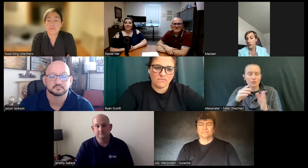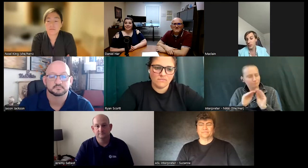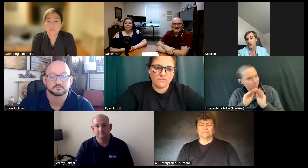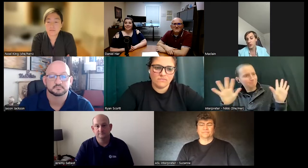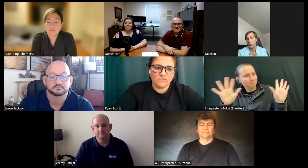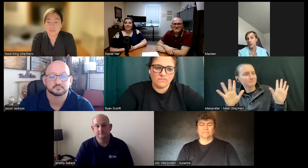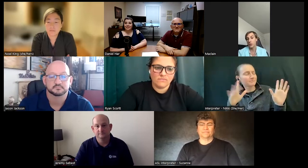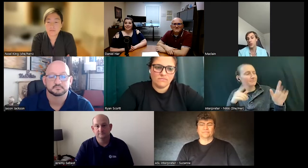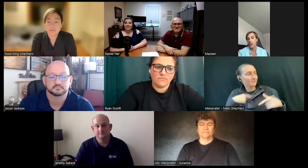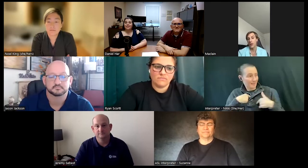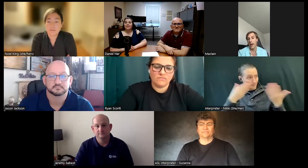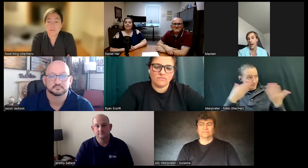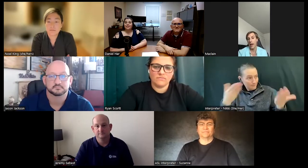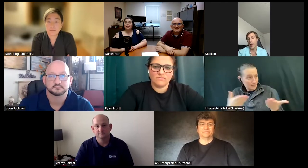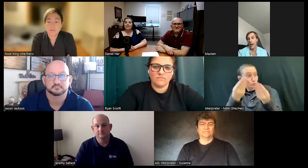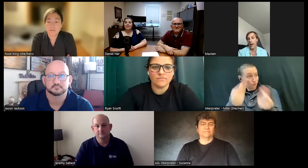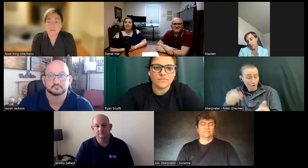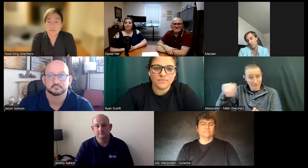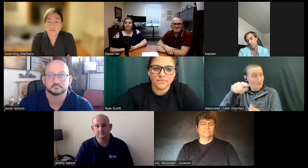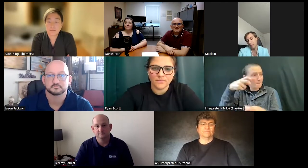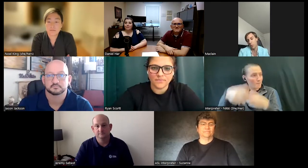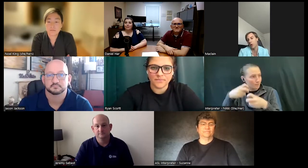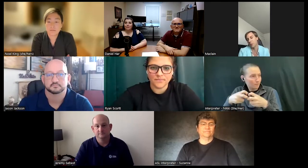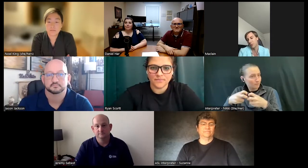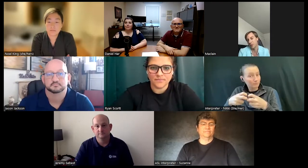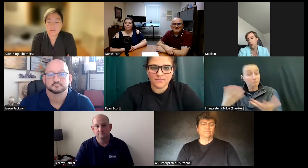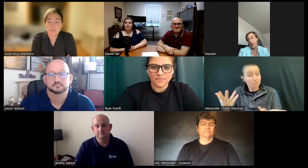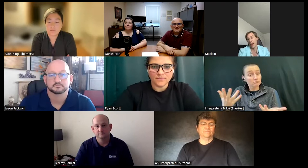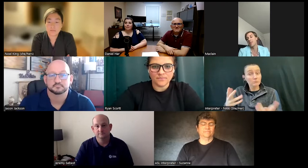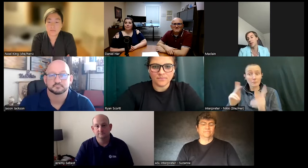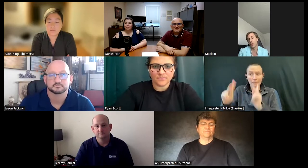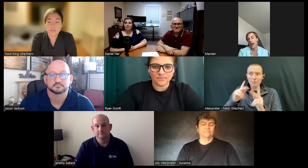solve the issue and people like to work with someone and pay someone who